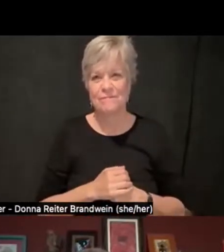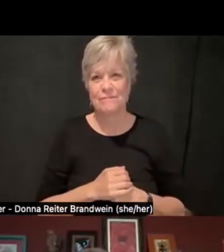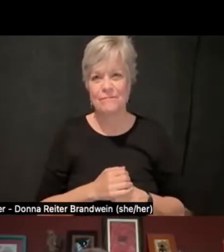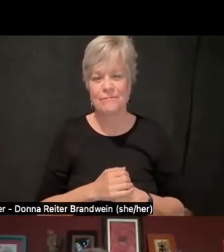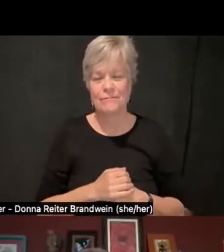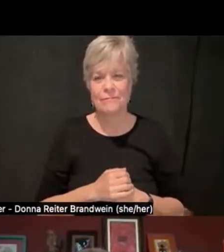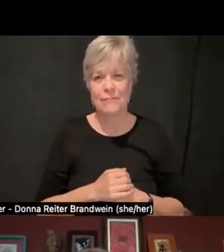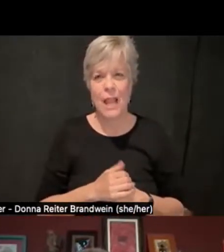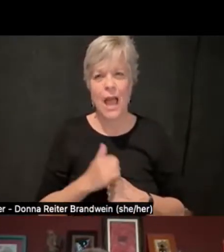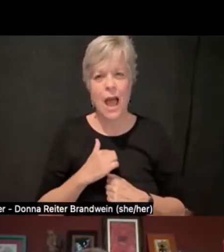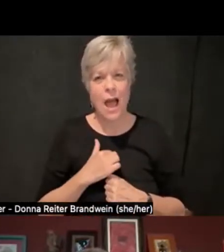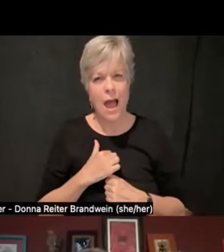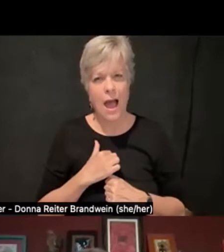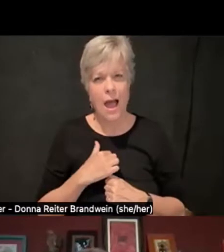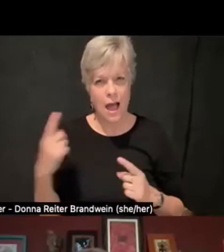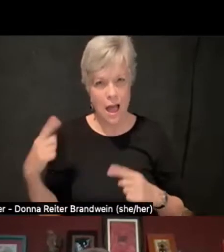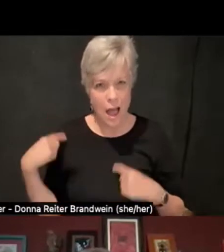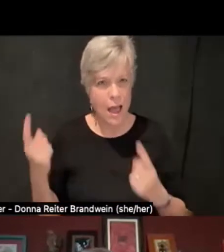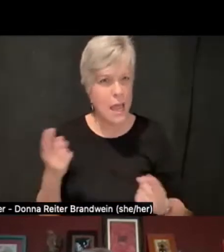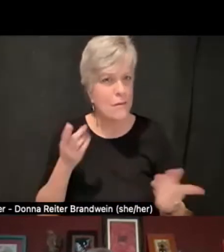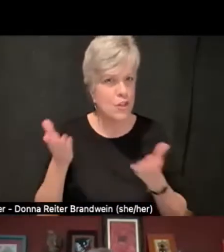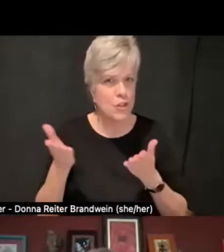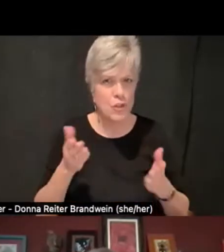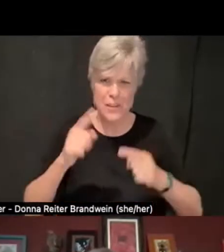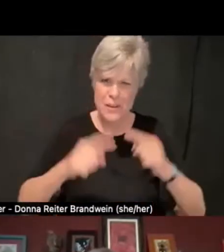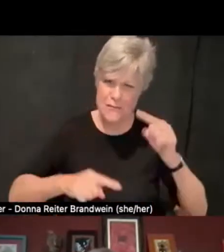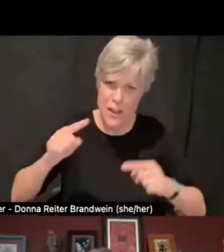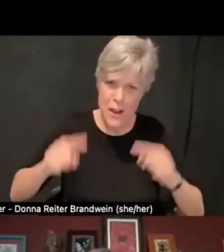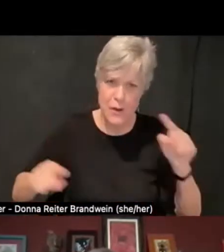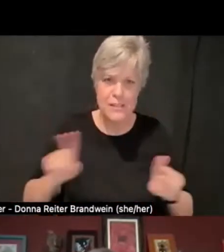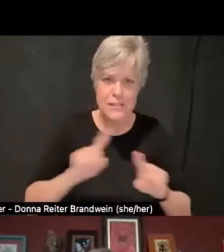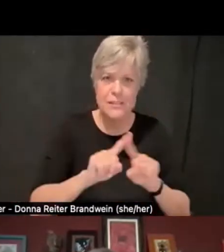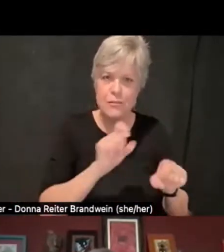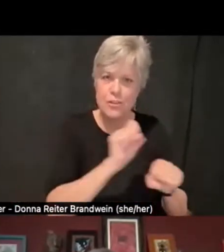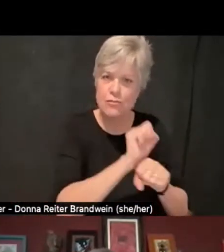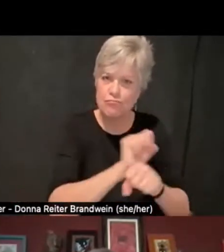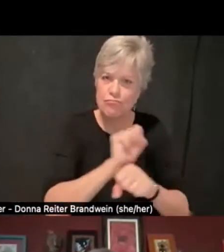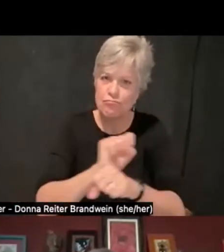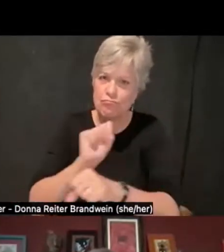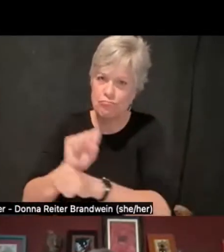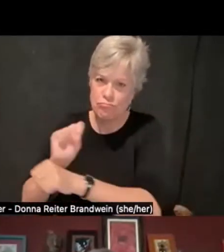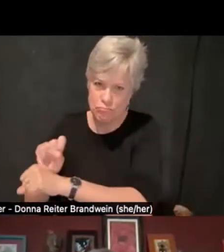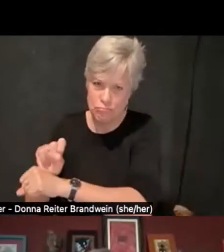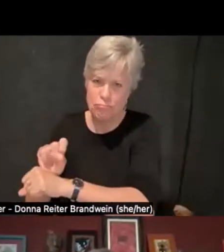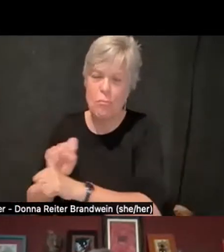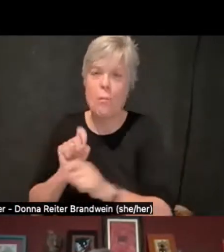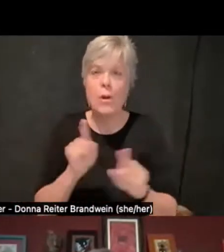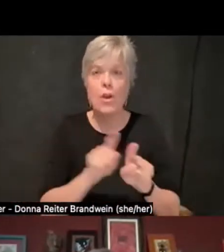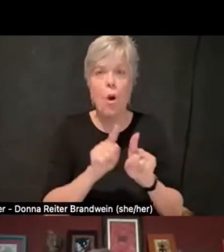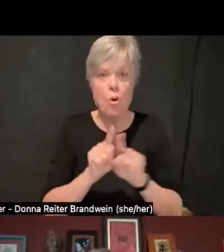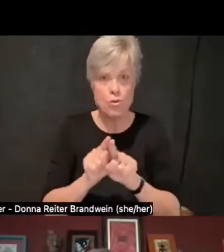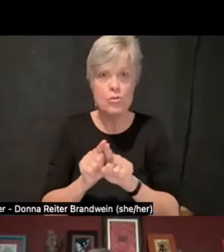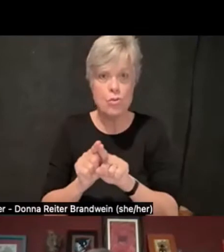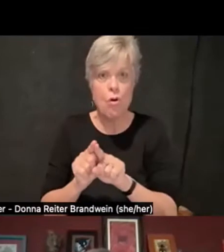I have served in various capacities, but then also have had the great opportunity